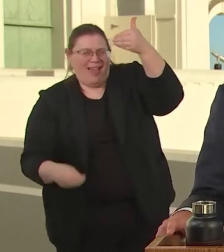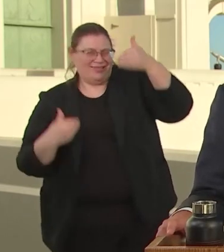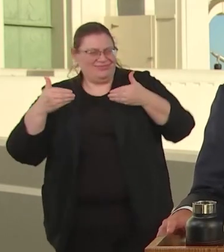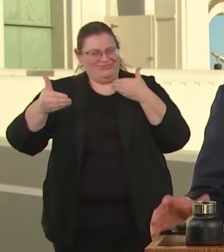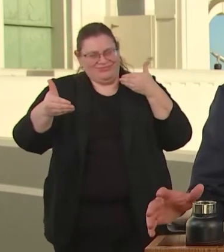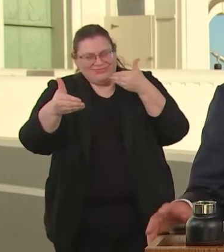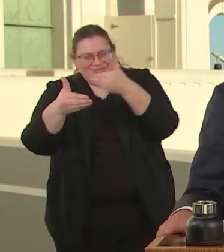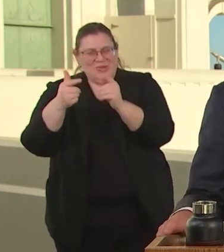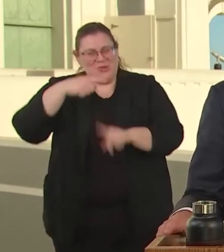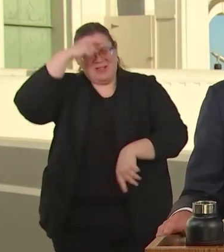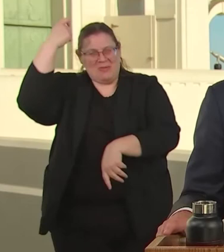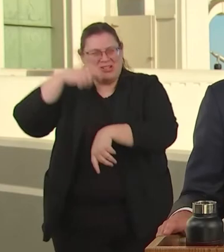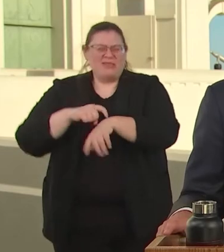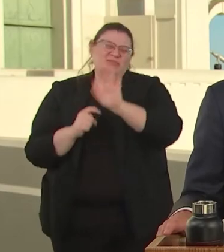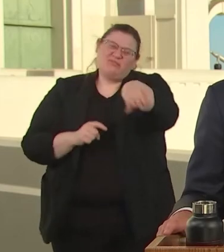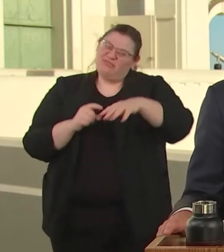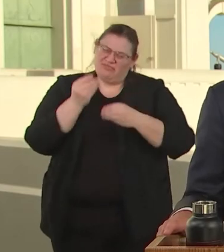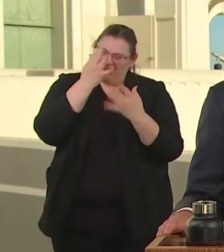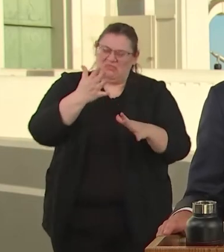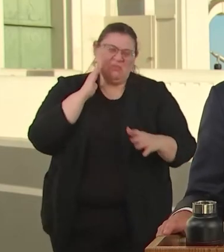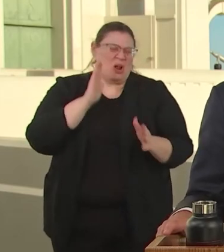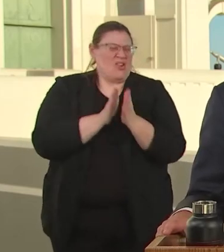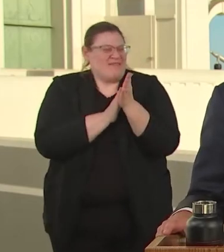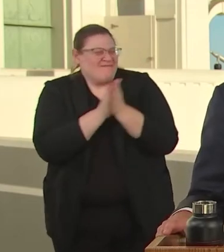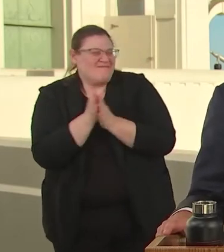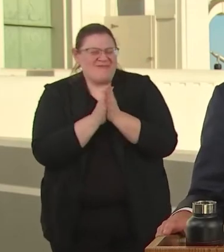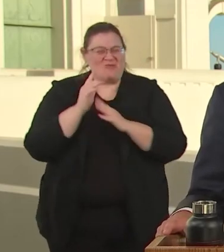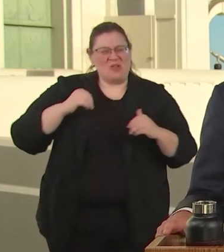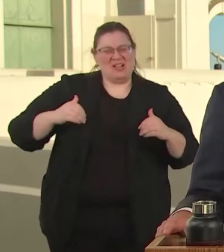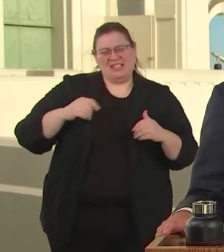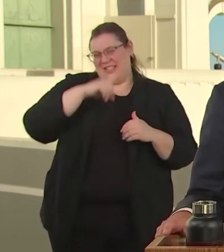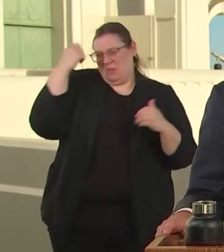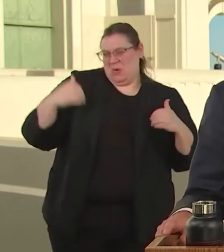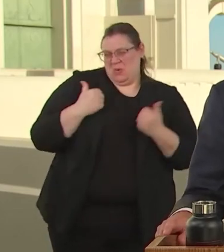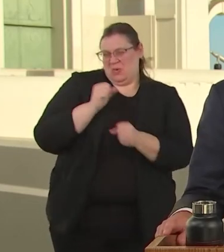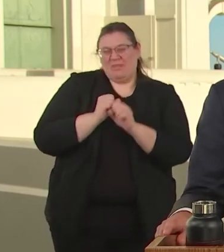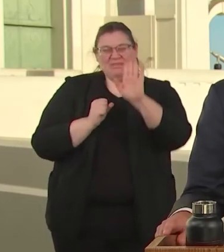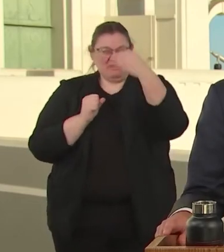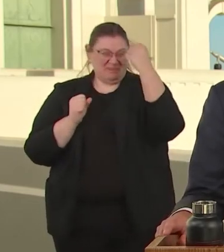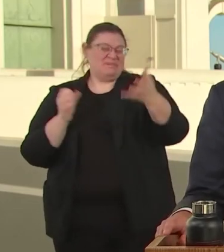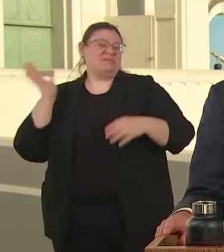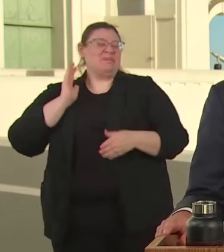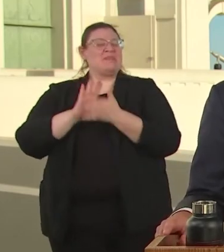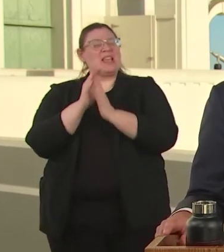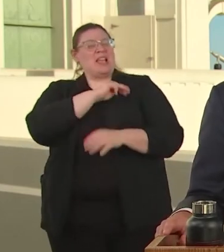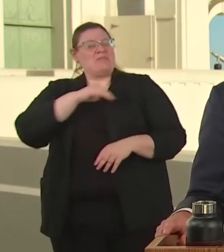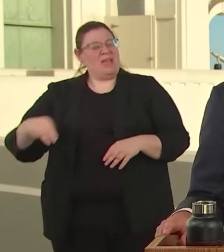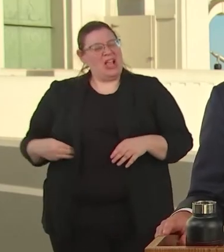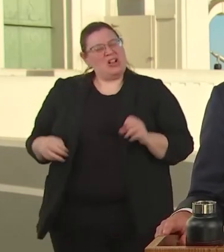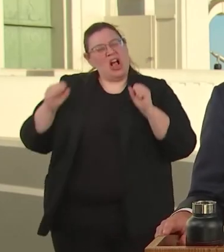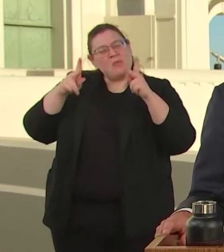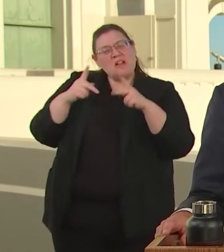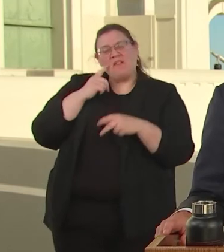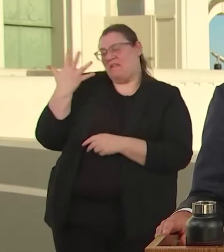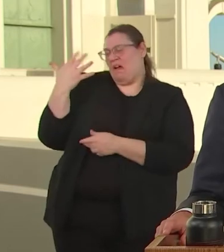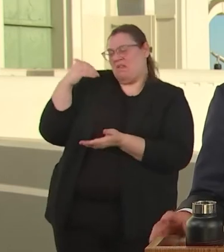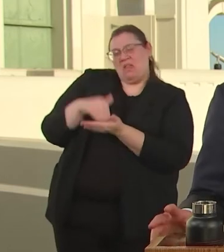AND YOU KNOW HOW PASSIONATE I AM ABOUT SUMMER YOUTH JOBS.